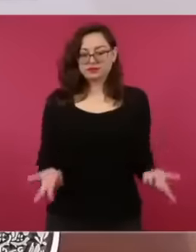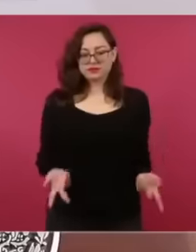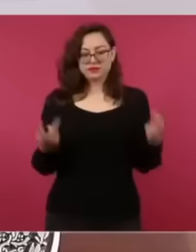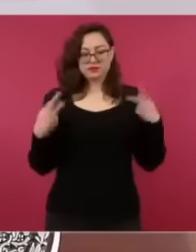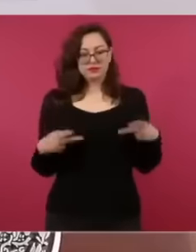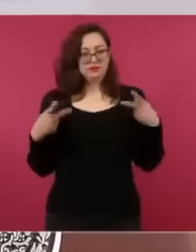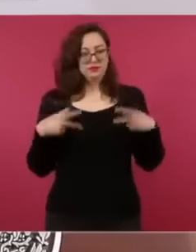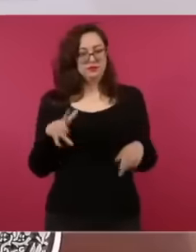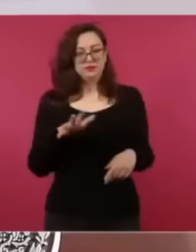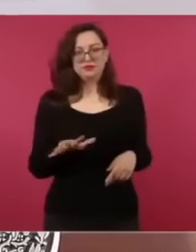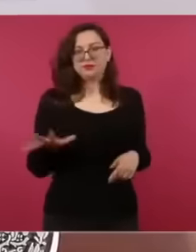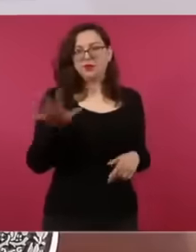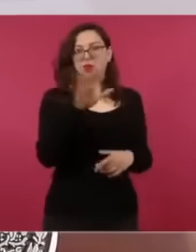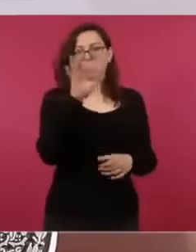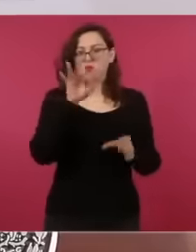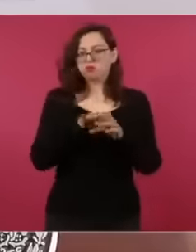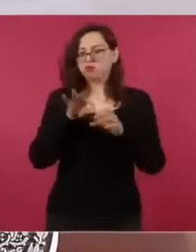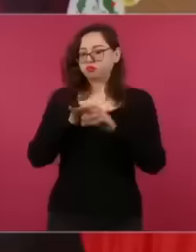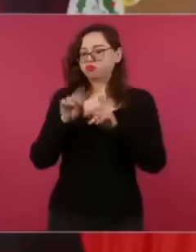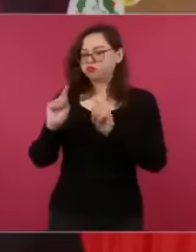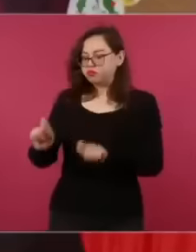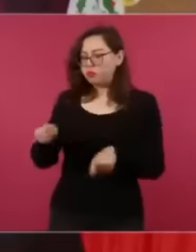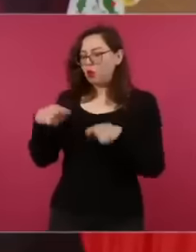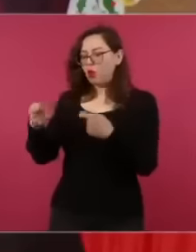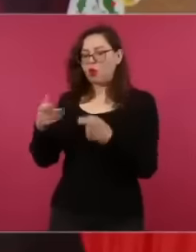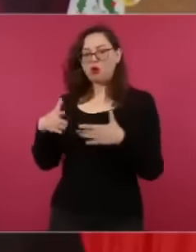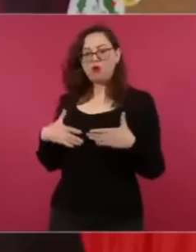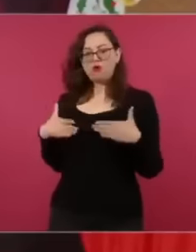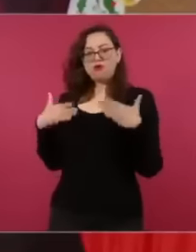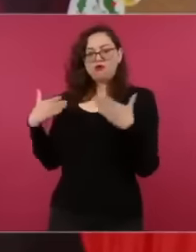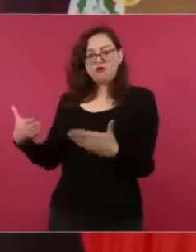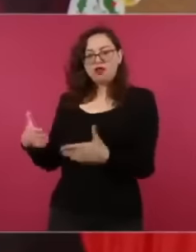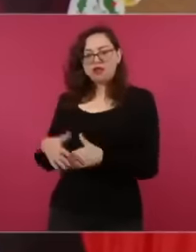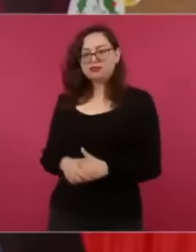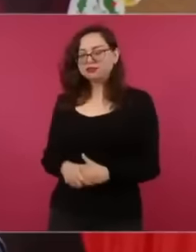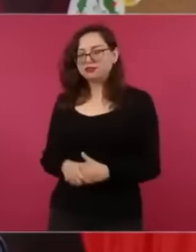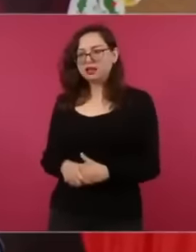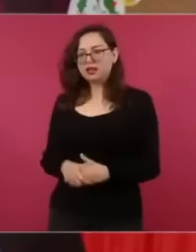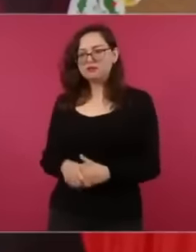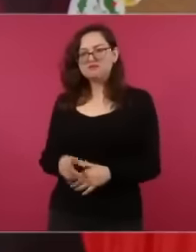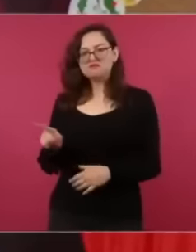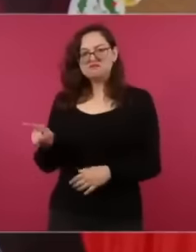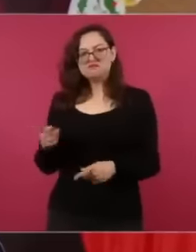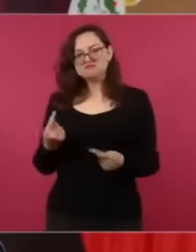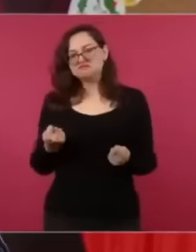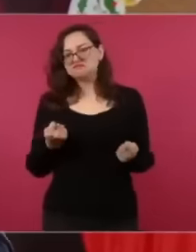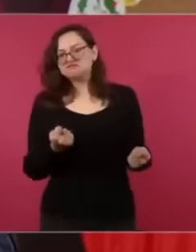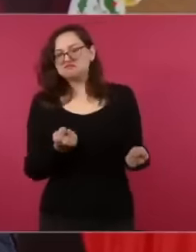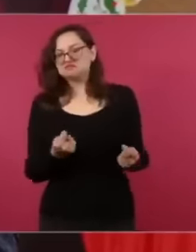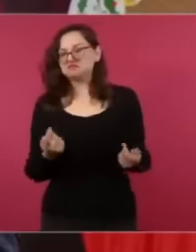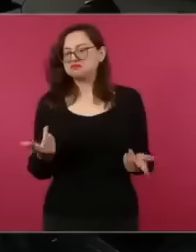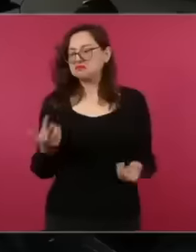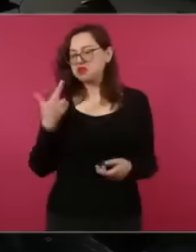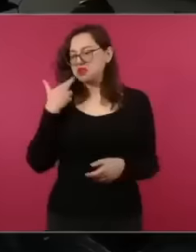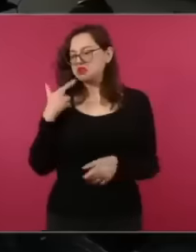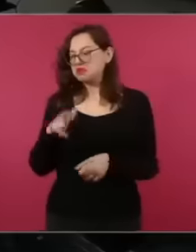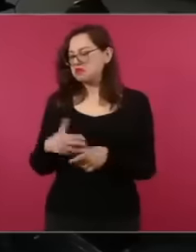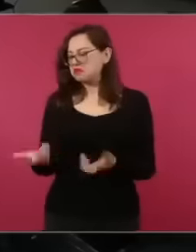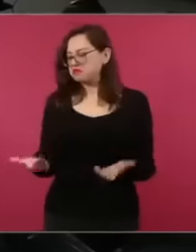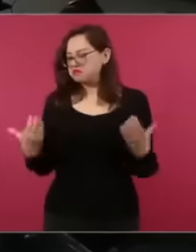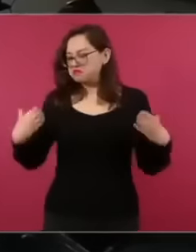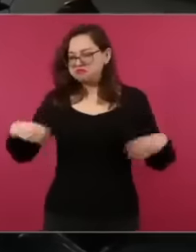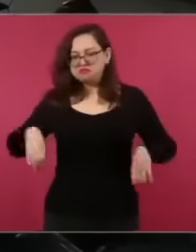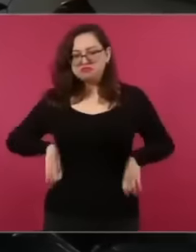that. The other one is doing it. Seeing who is